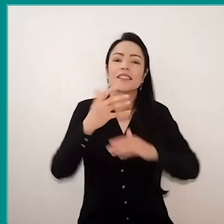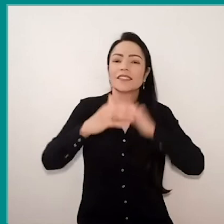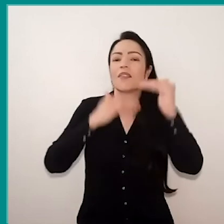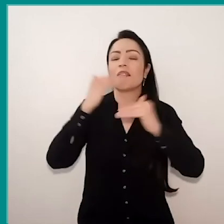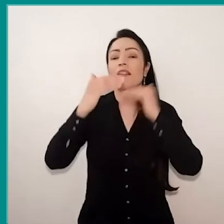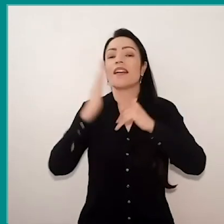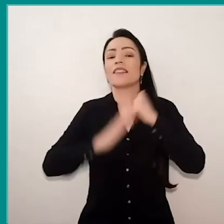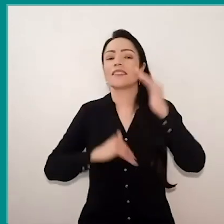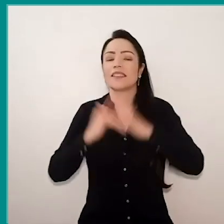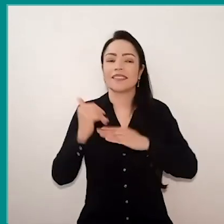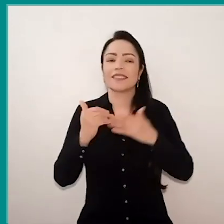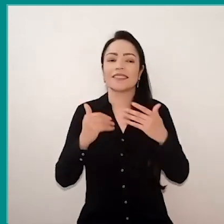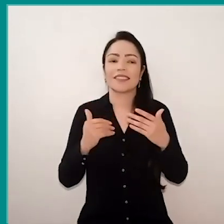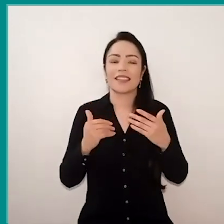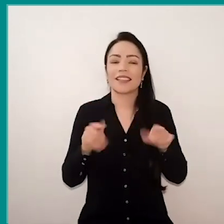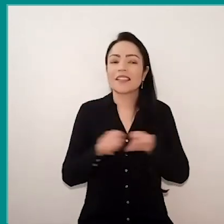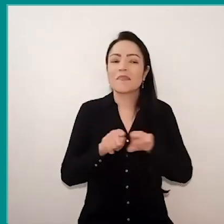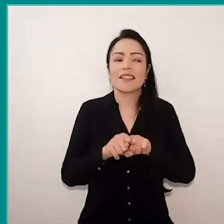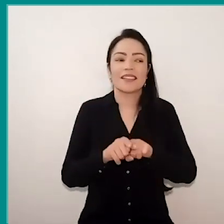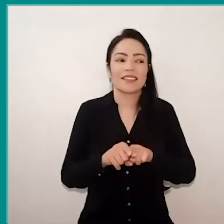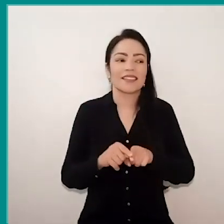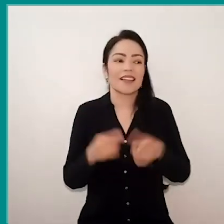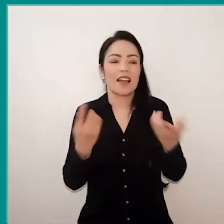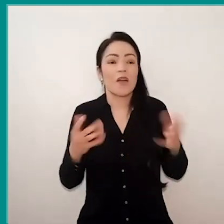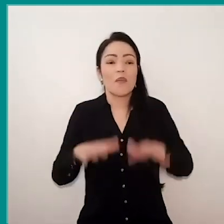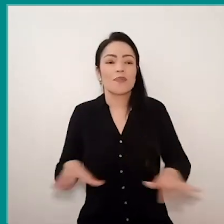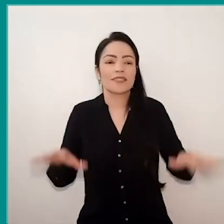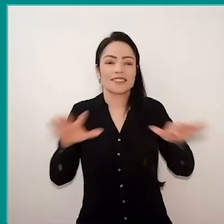and be, let's say, a space of lightness,